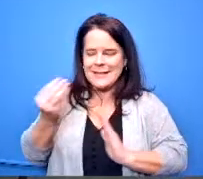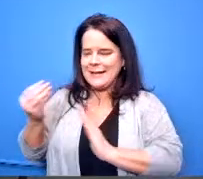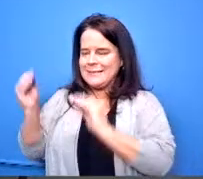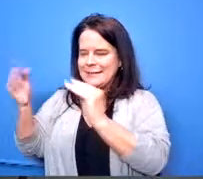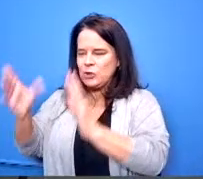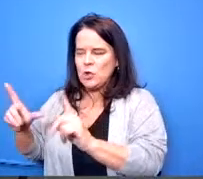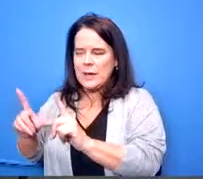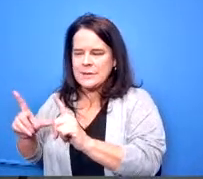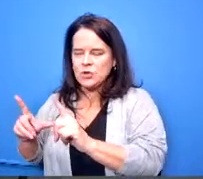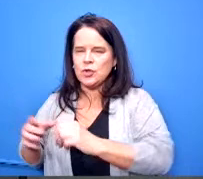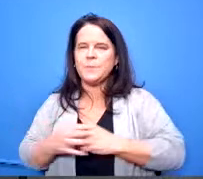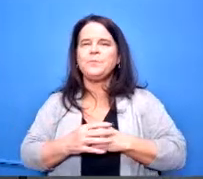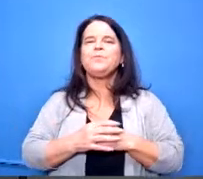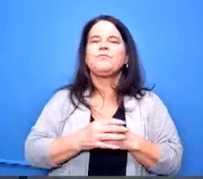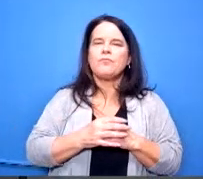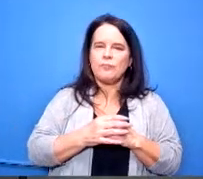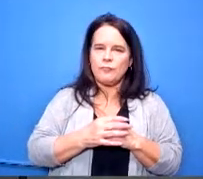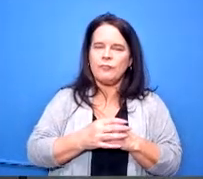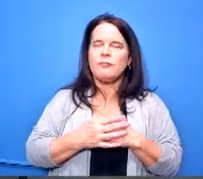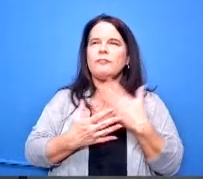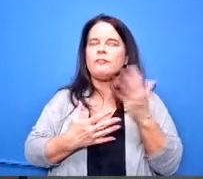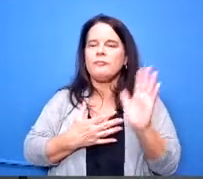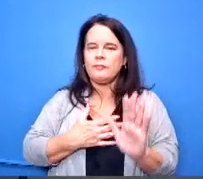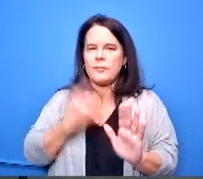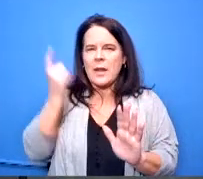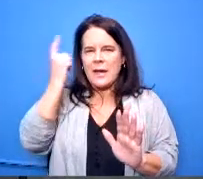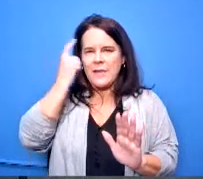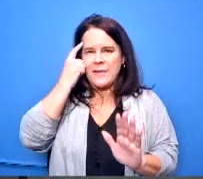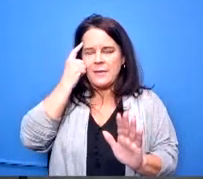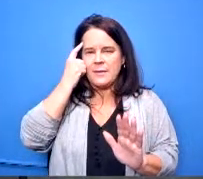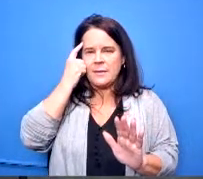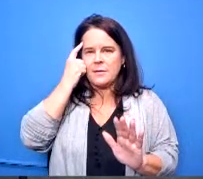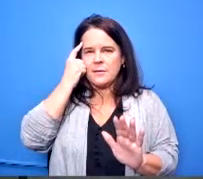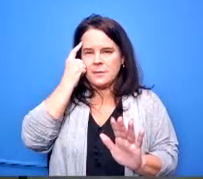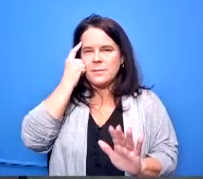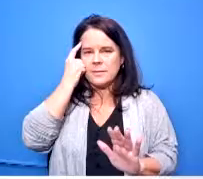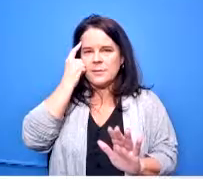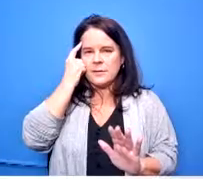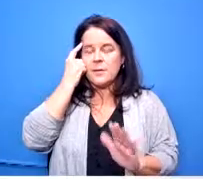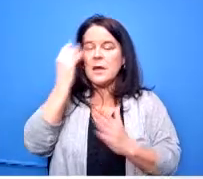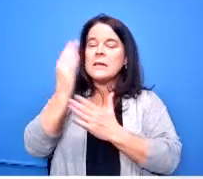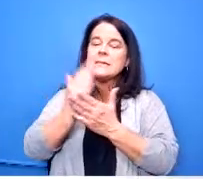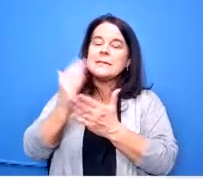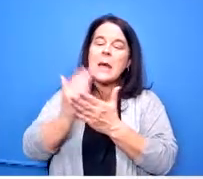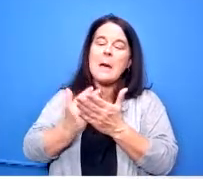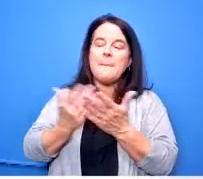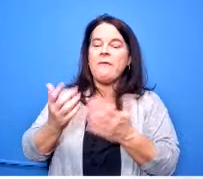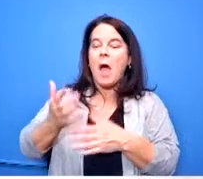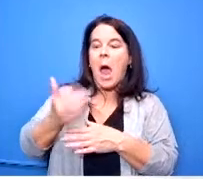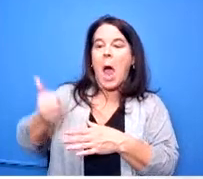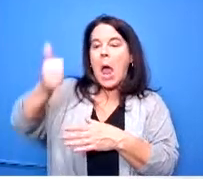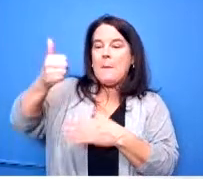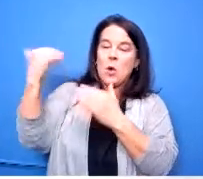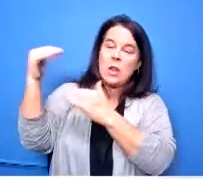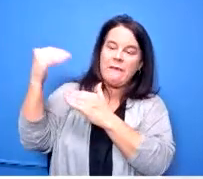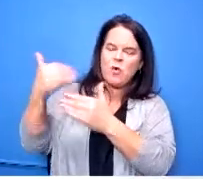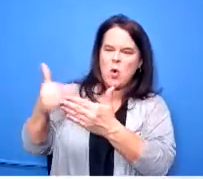um the well i think for some of the upper level courses like pre-calculus spanish three